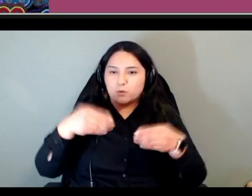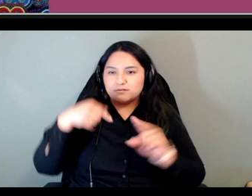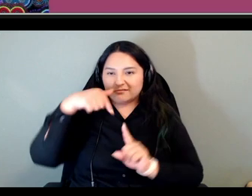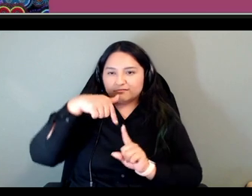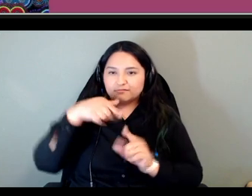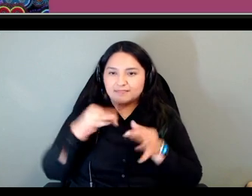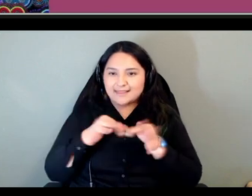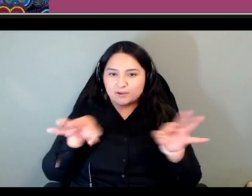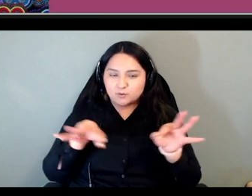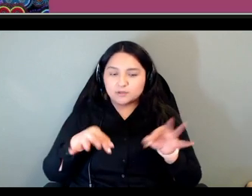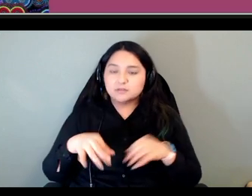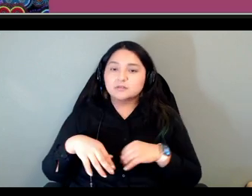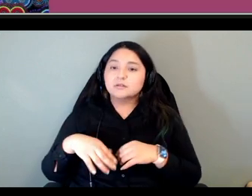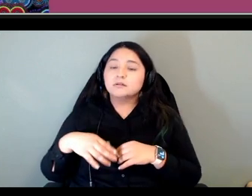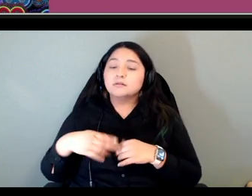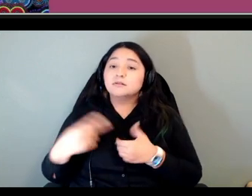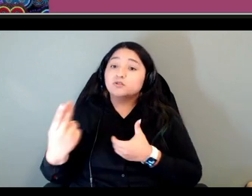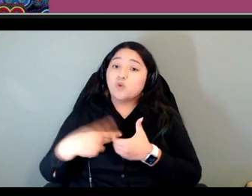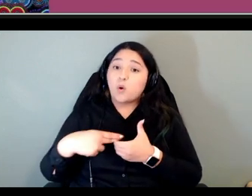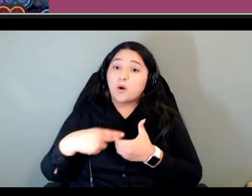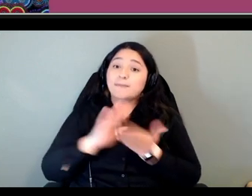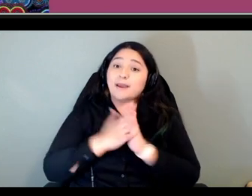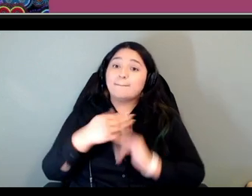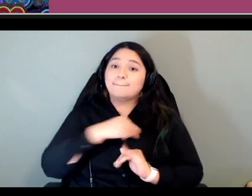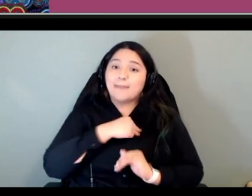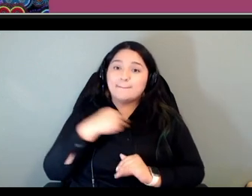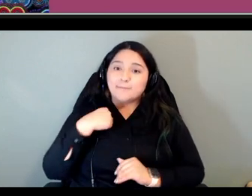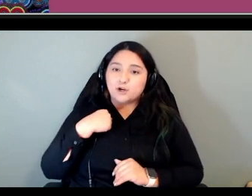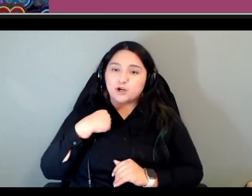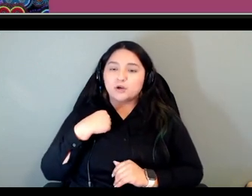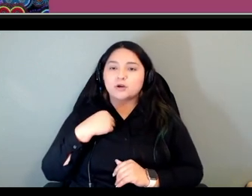become a member of the facebook group you actually have to ask quite a few questions